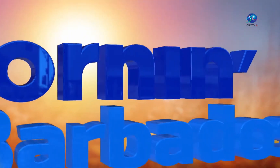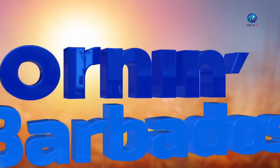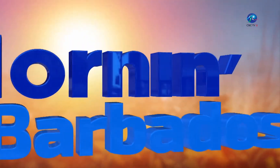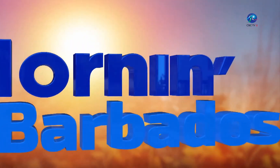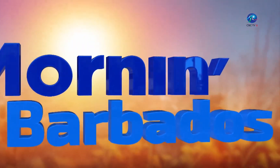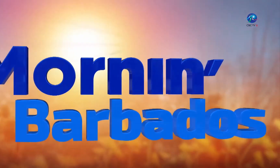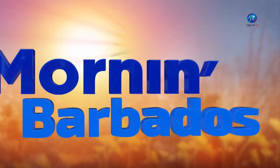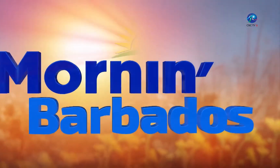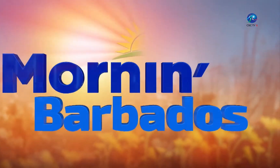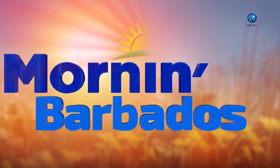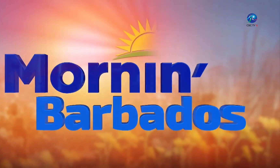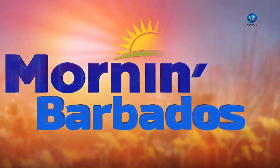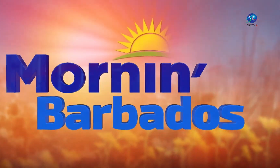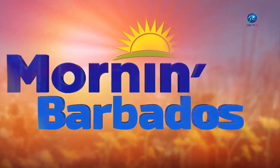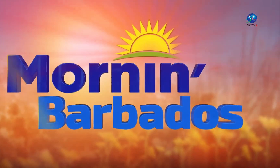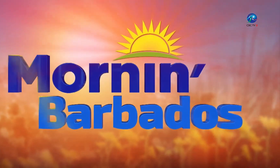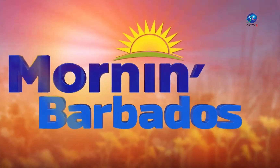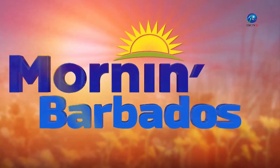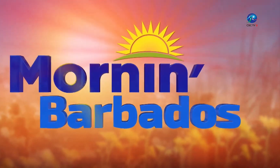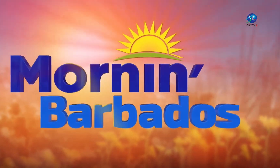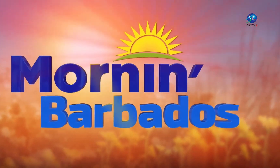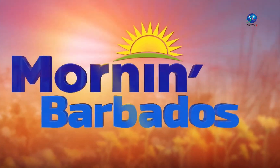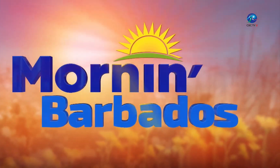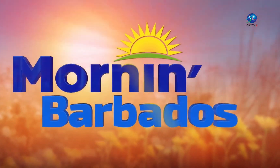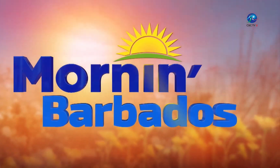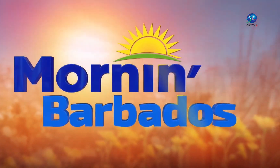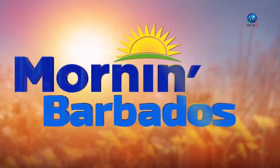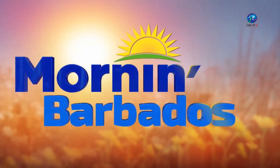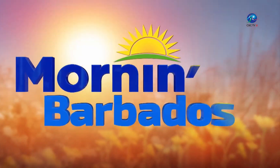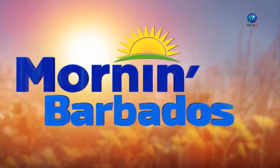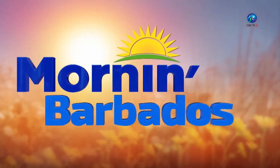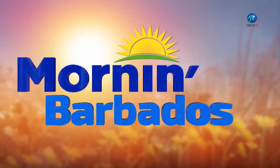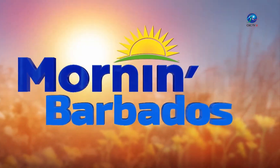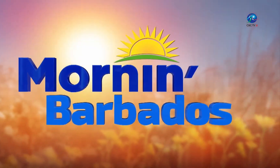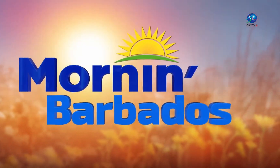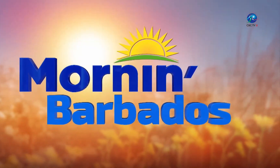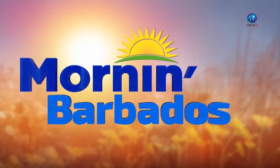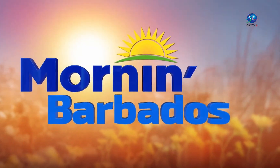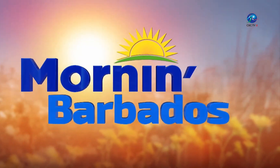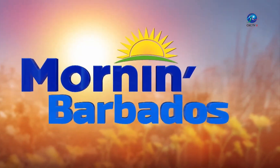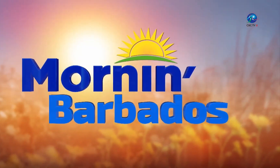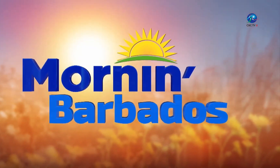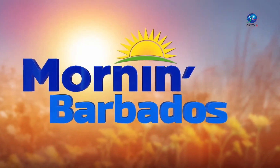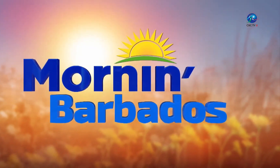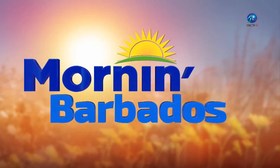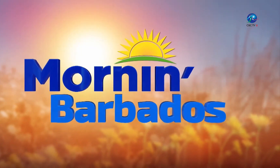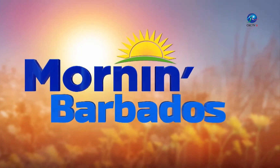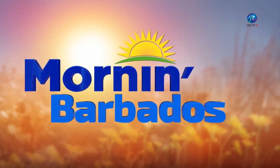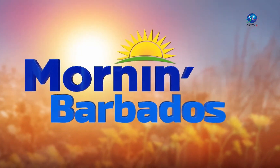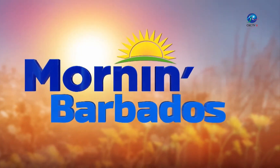good morning good morning to you